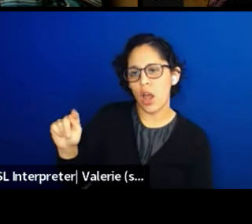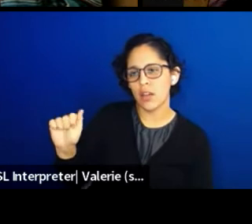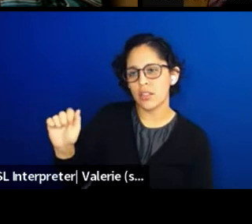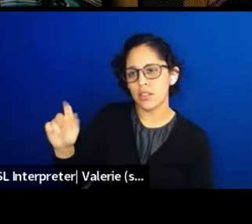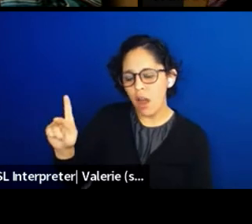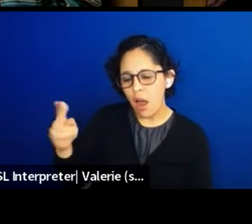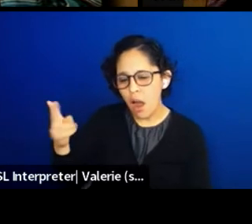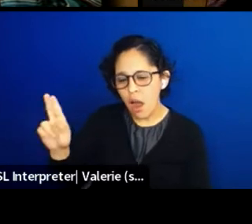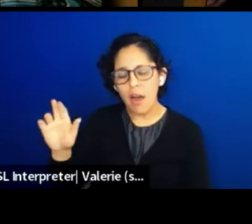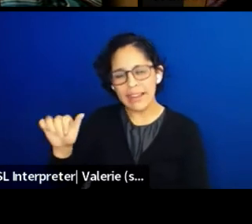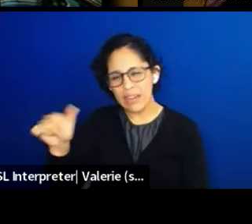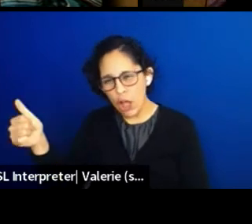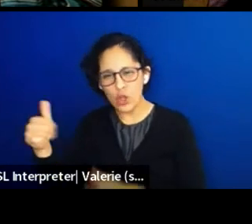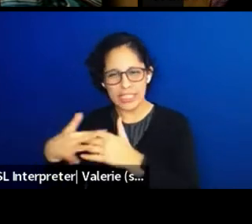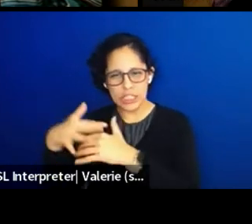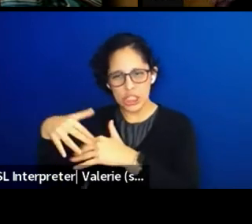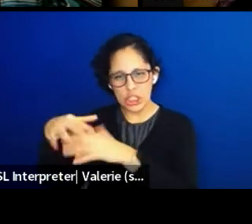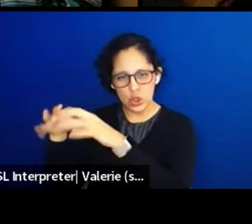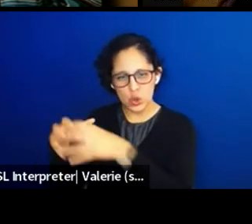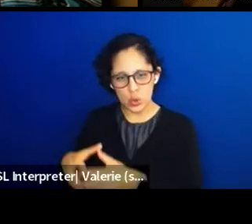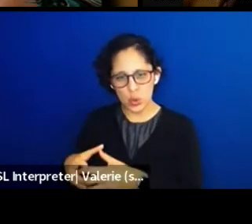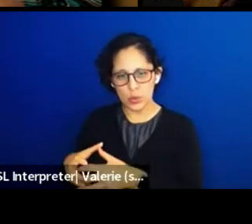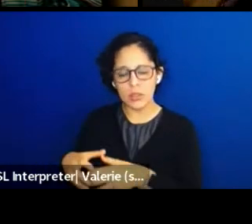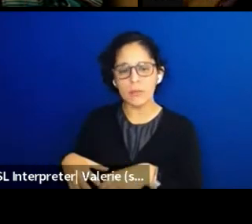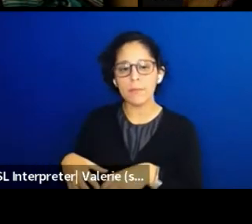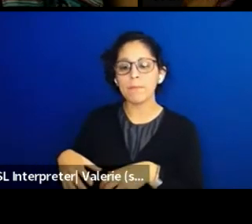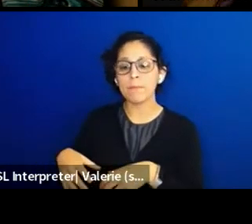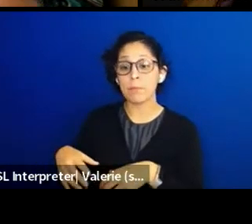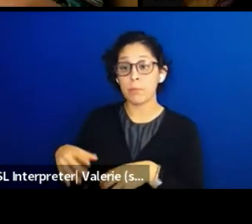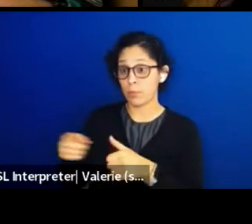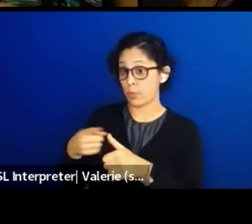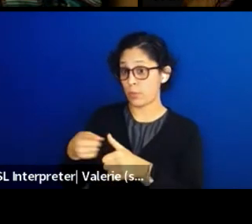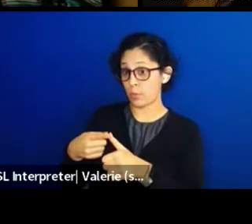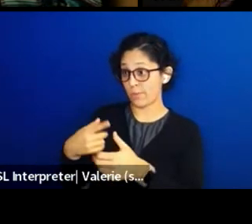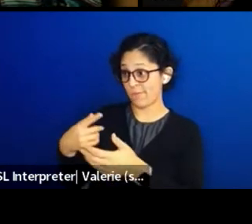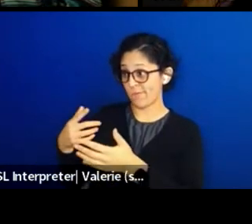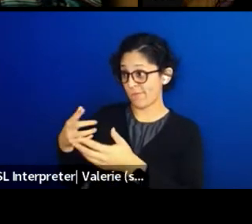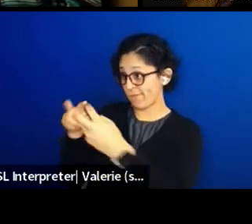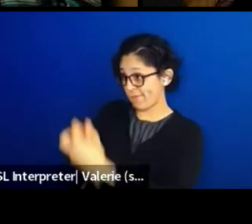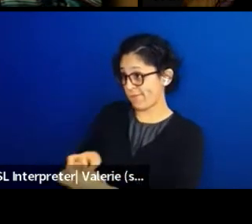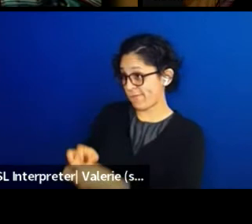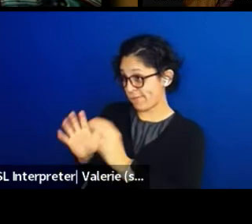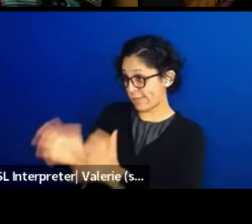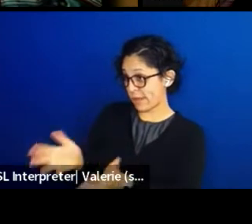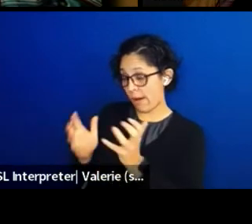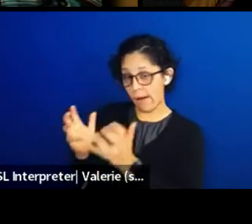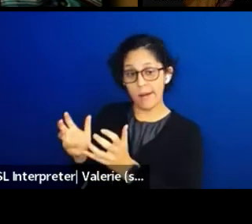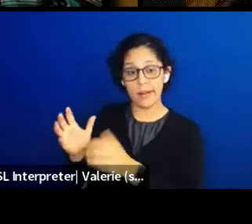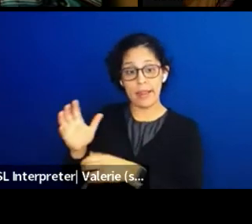But the very first thing we did was figure out where we were at. And it was a talk about Ishaq and we had ceremony out there